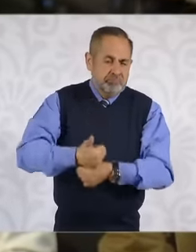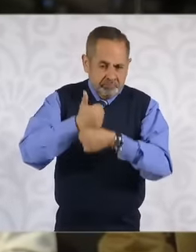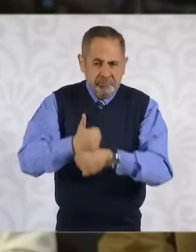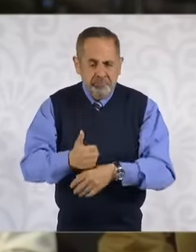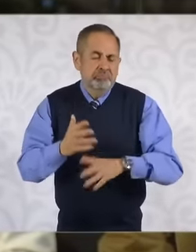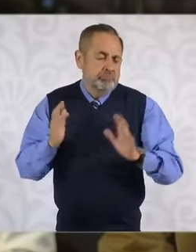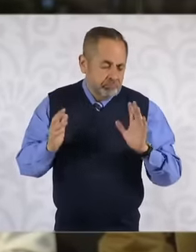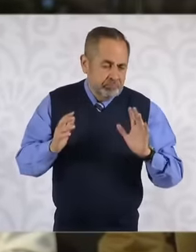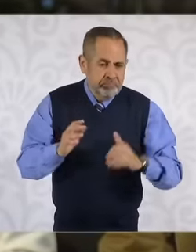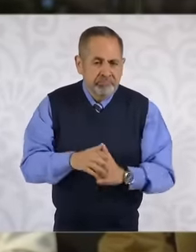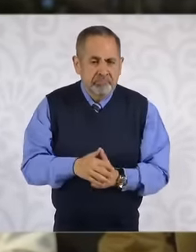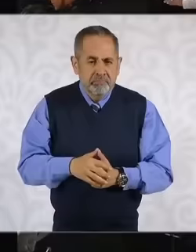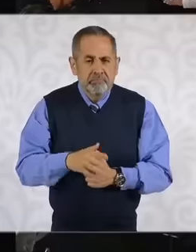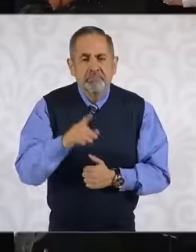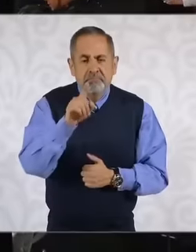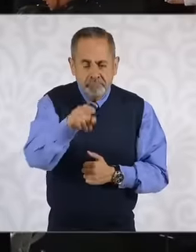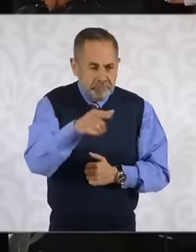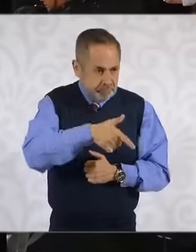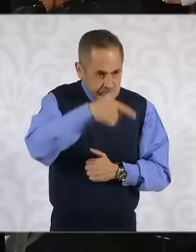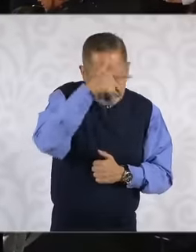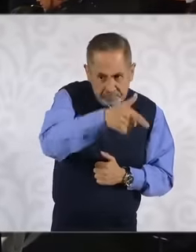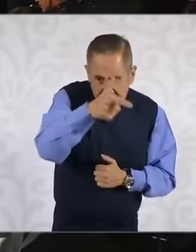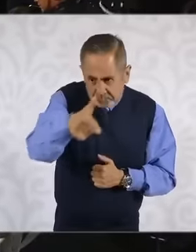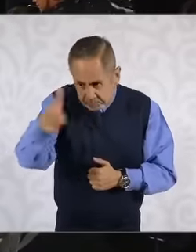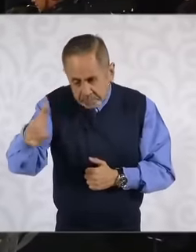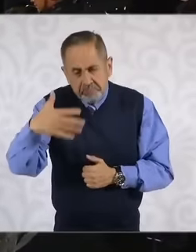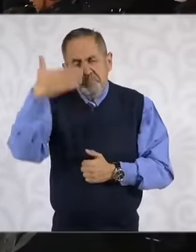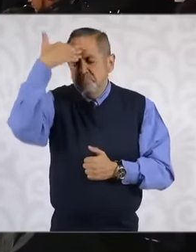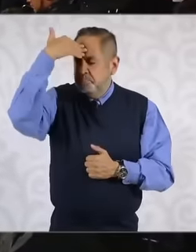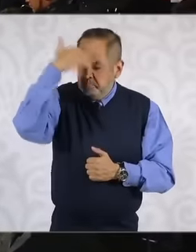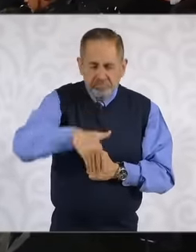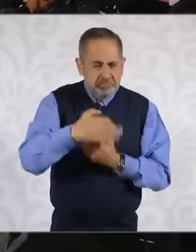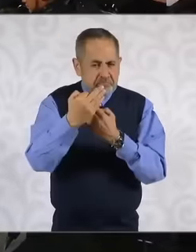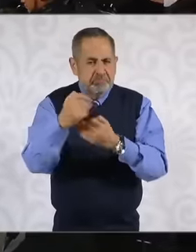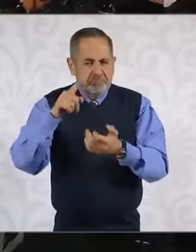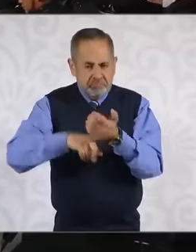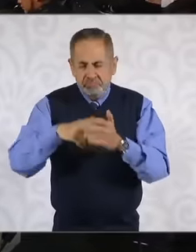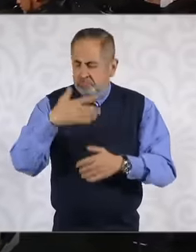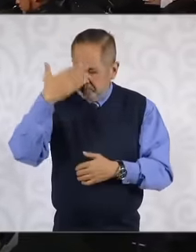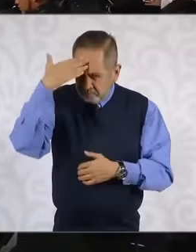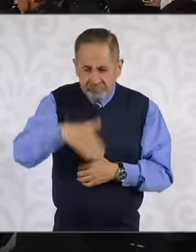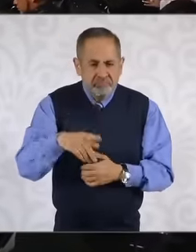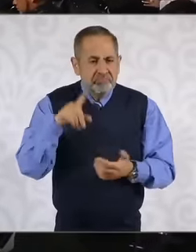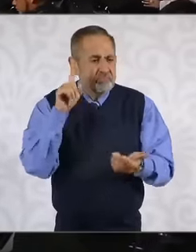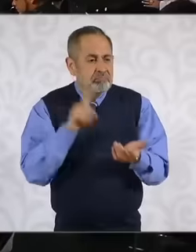have been detected and now I can tell you directly that elaboration of folders